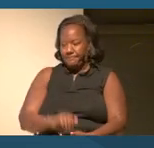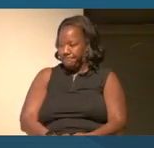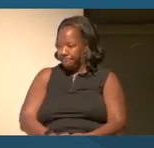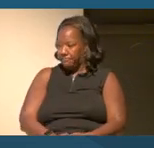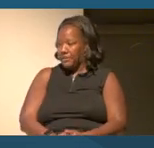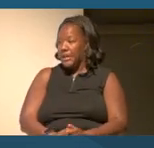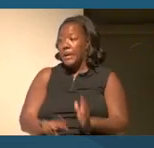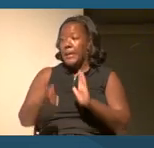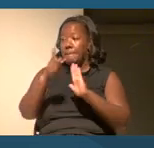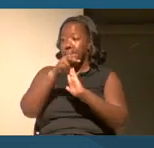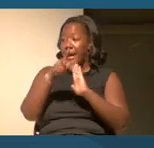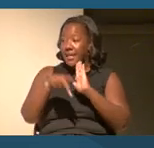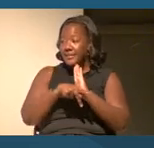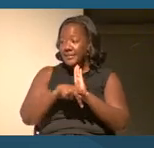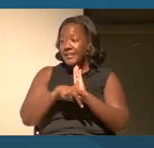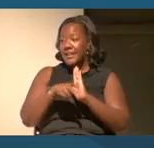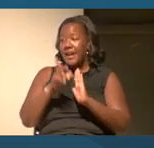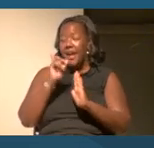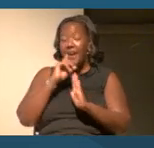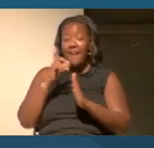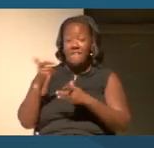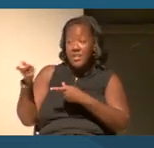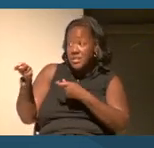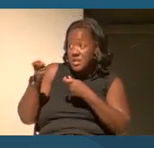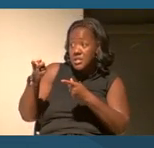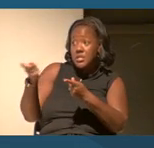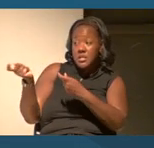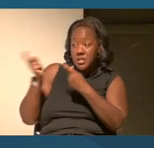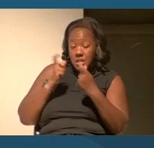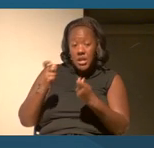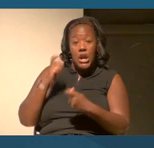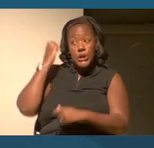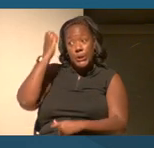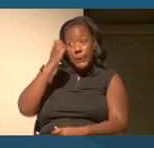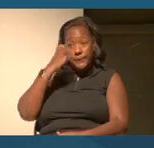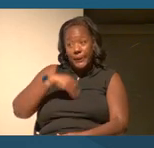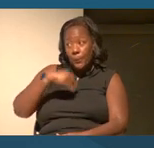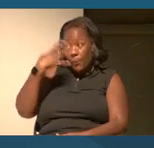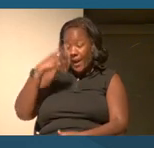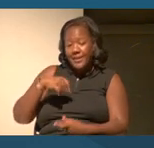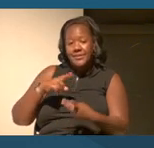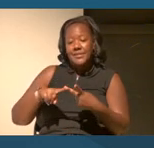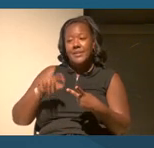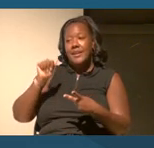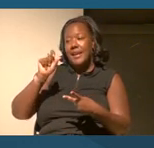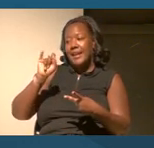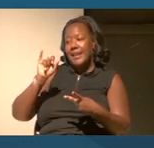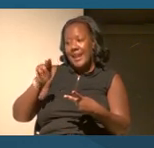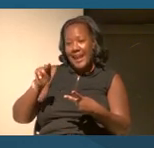Policies of whitening actively recruited white European and later Asian immigrants encouraged